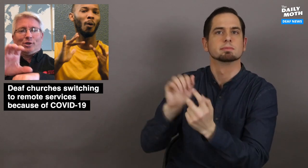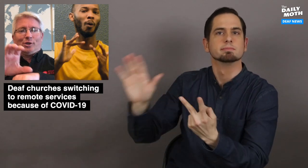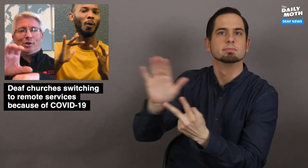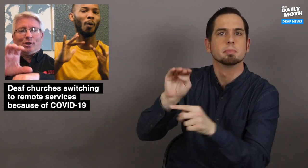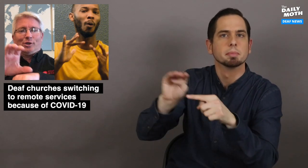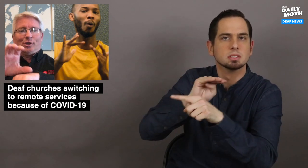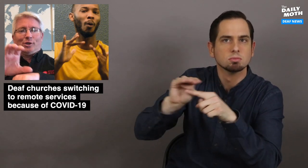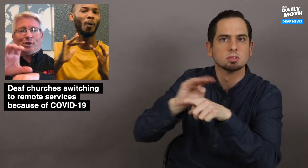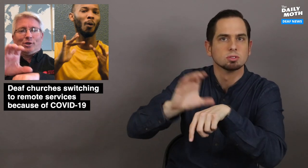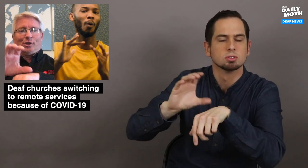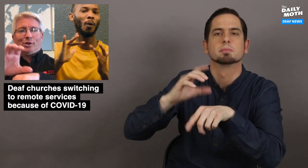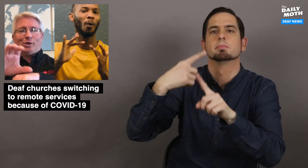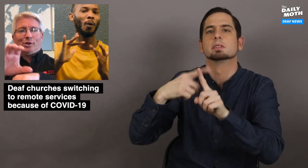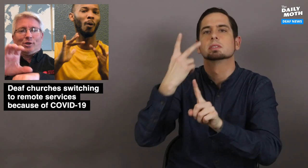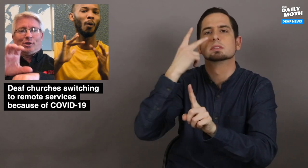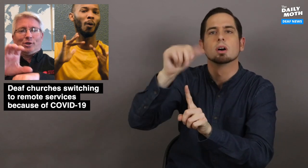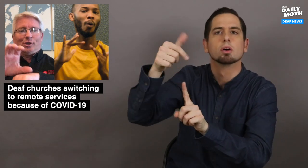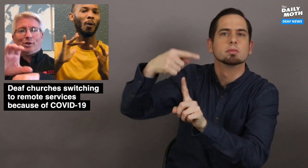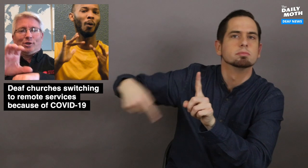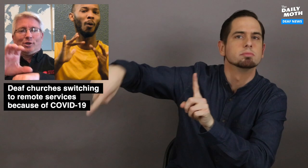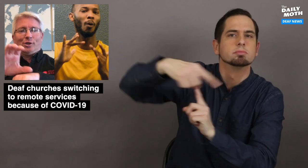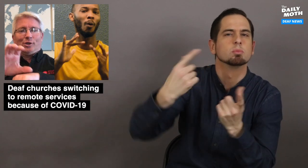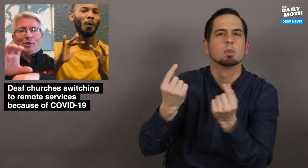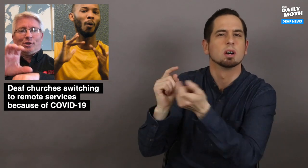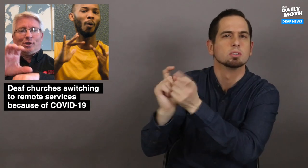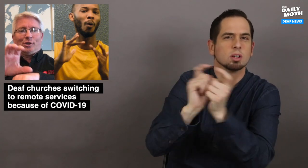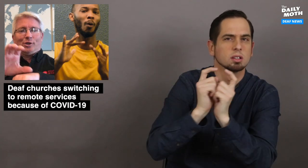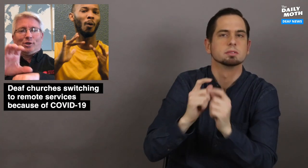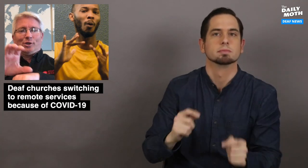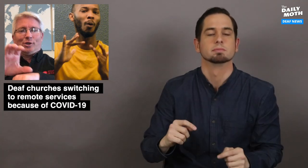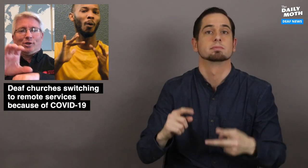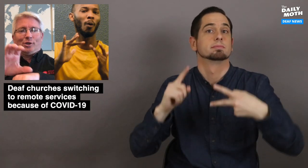they have made with their ministries and the changes they have observed.